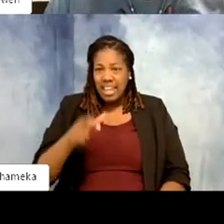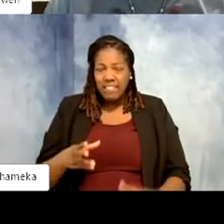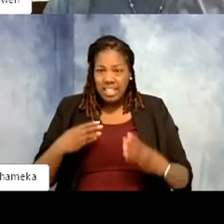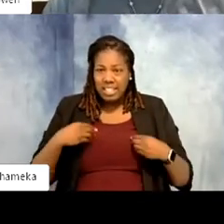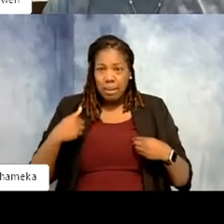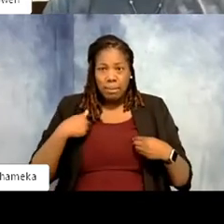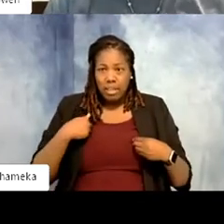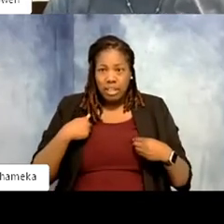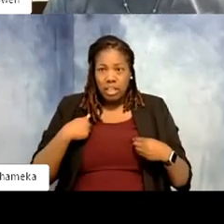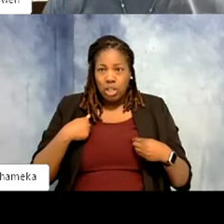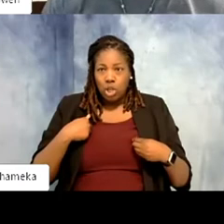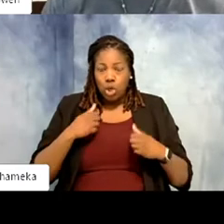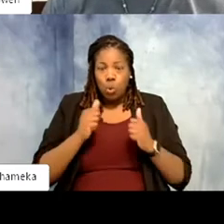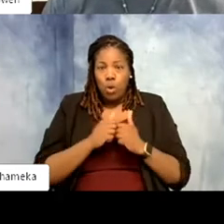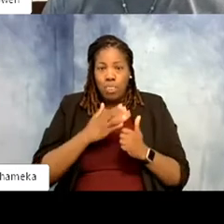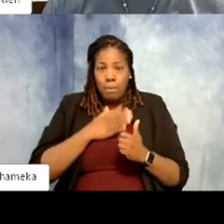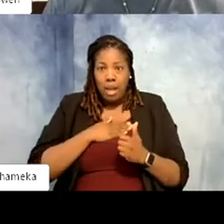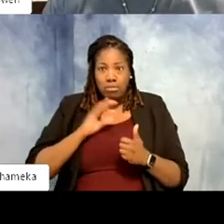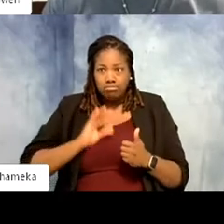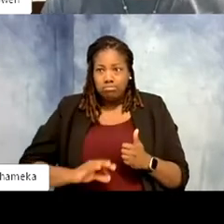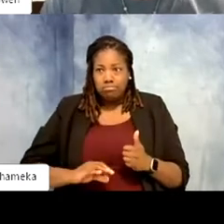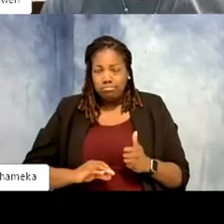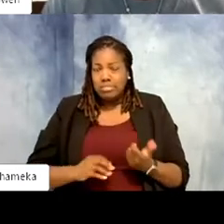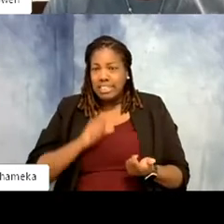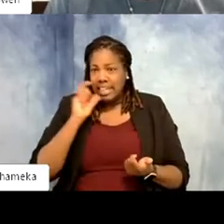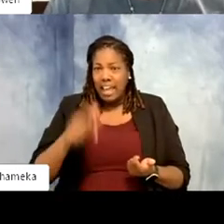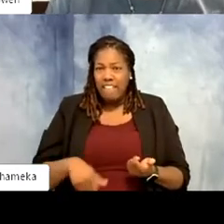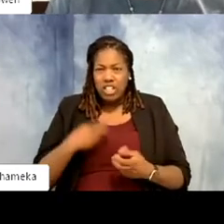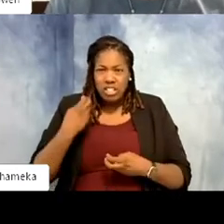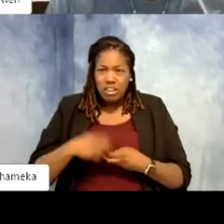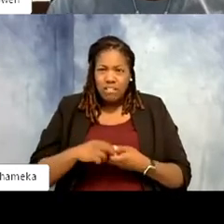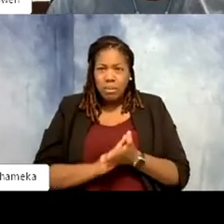I was bringing to the table. And it's so hard to be a zookeeper now, and somebody gave me a chance.